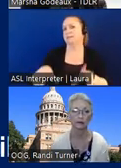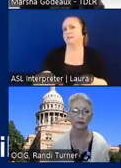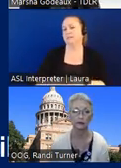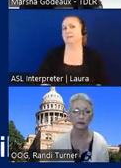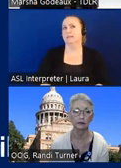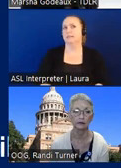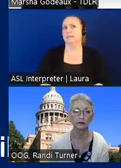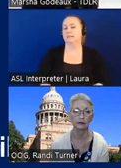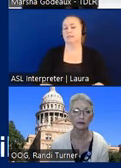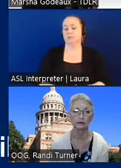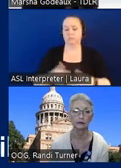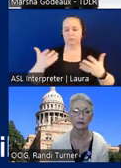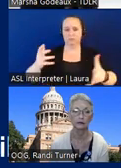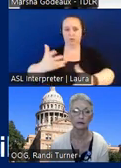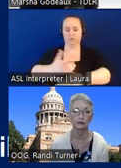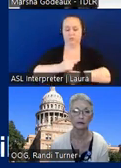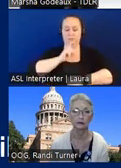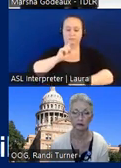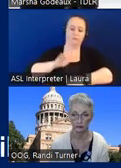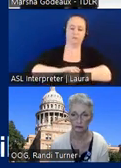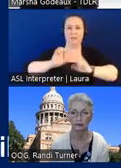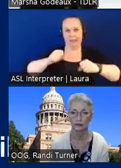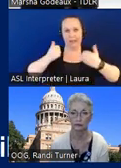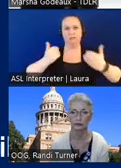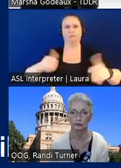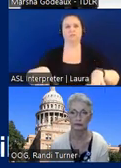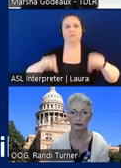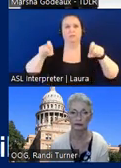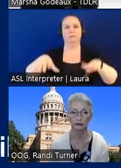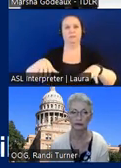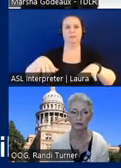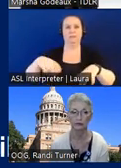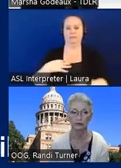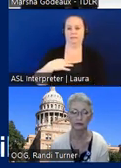confirmation that you are allowed to take the test and your application is approved you will contact